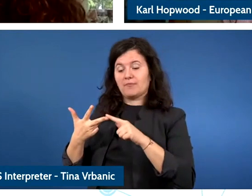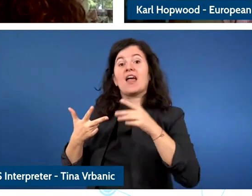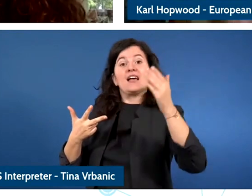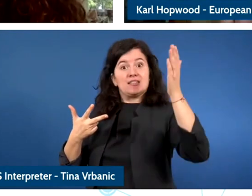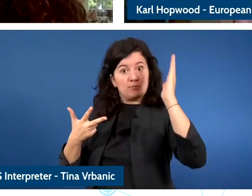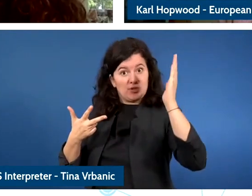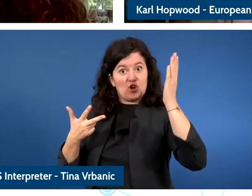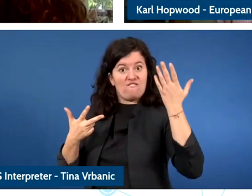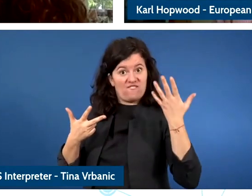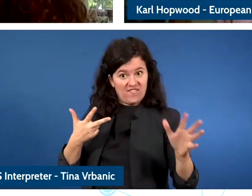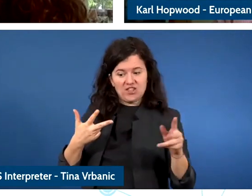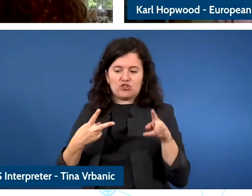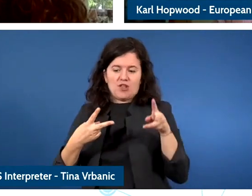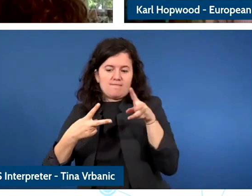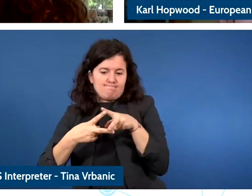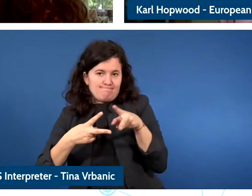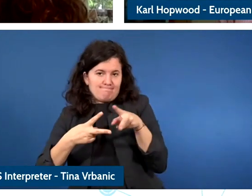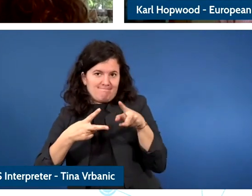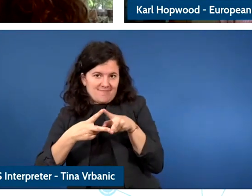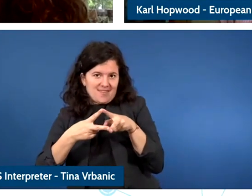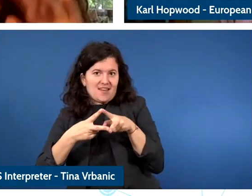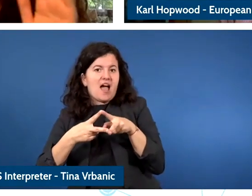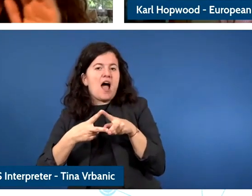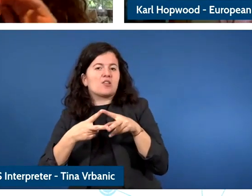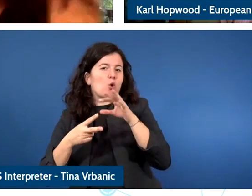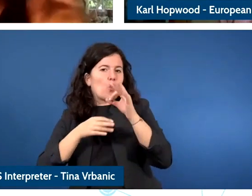try to address the questions at the time.